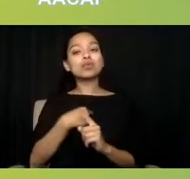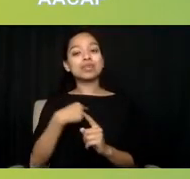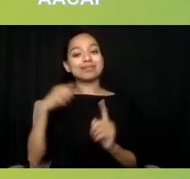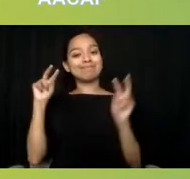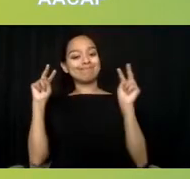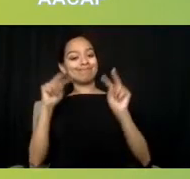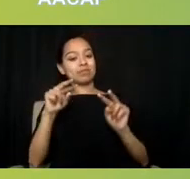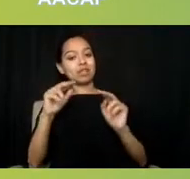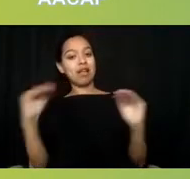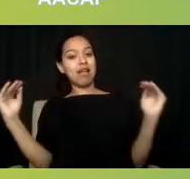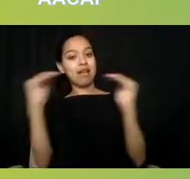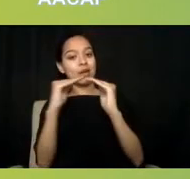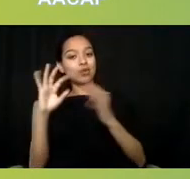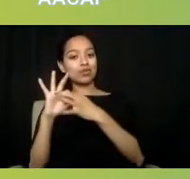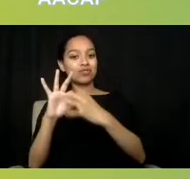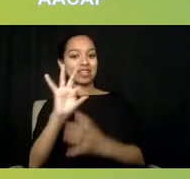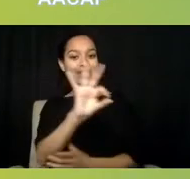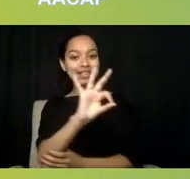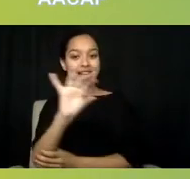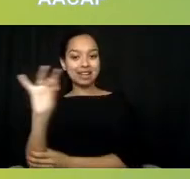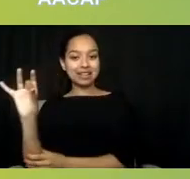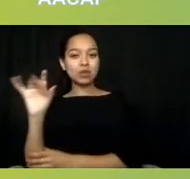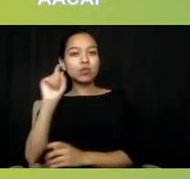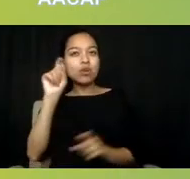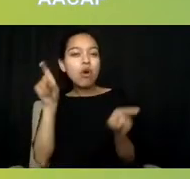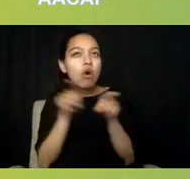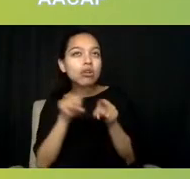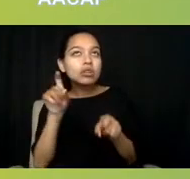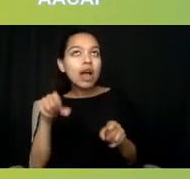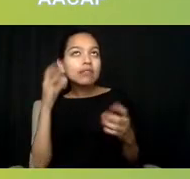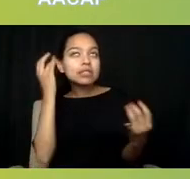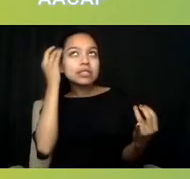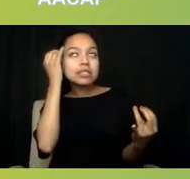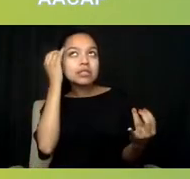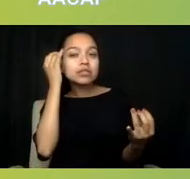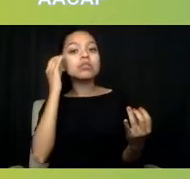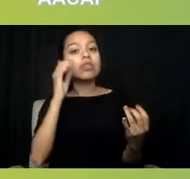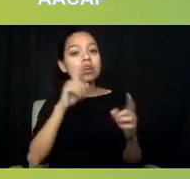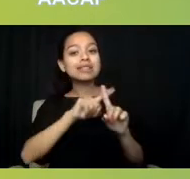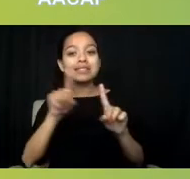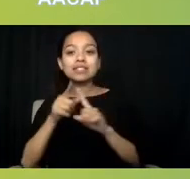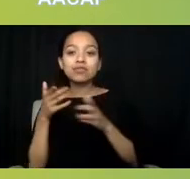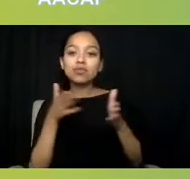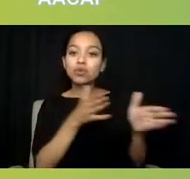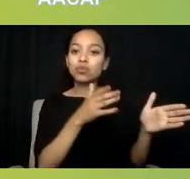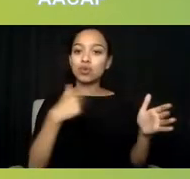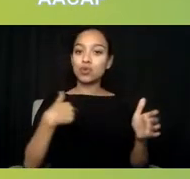we also need to be considering all of the ways in which we access even the system